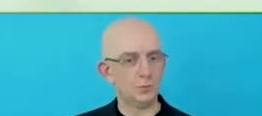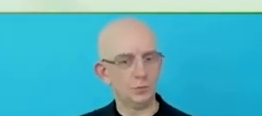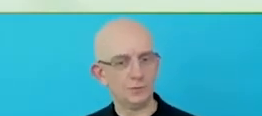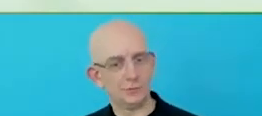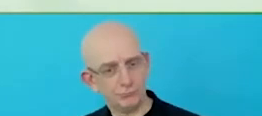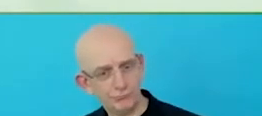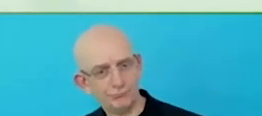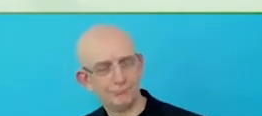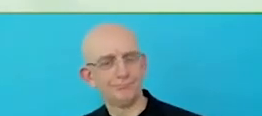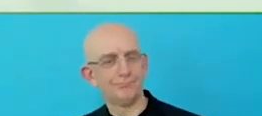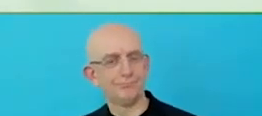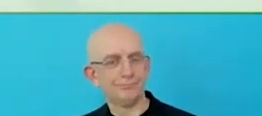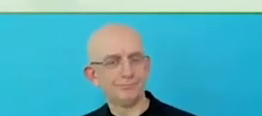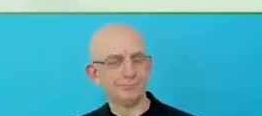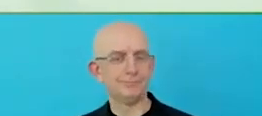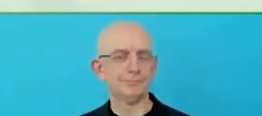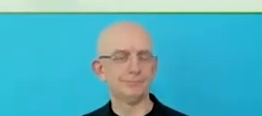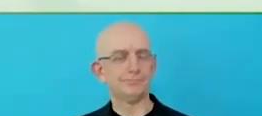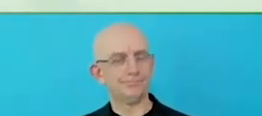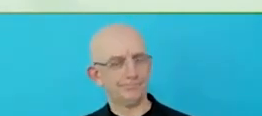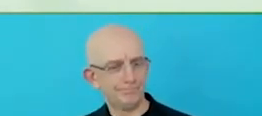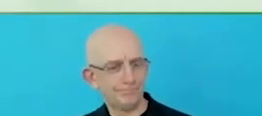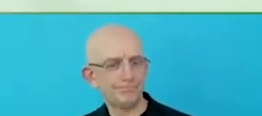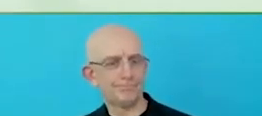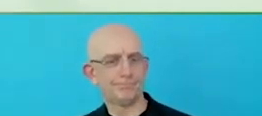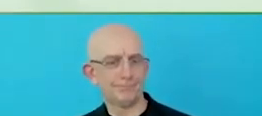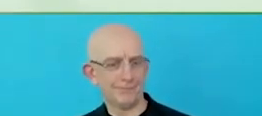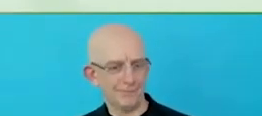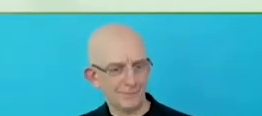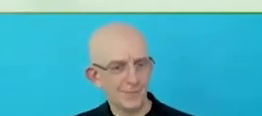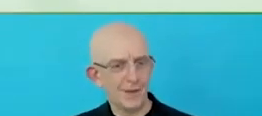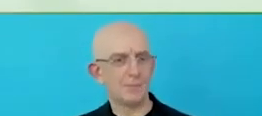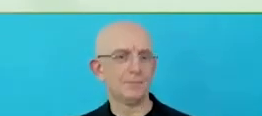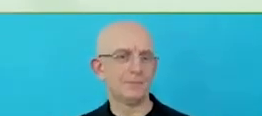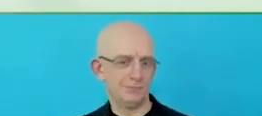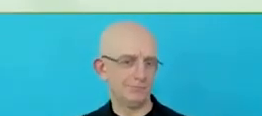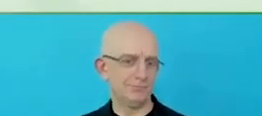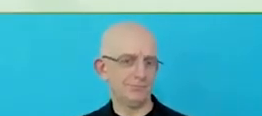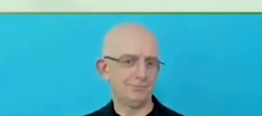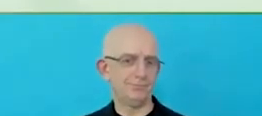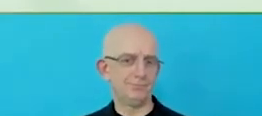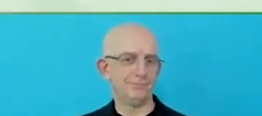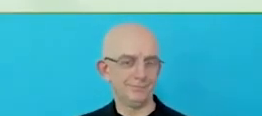prioritise our approach through kind of three key strategic pillars.